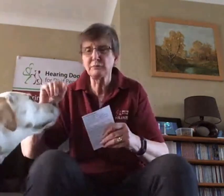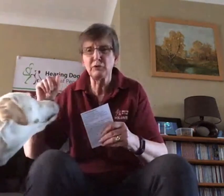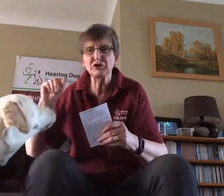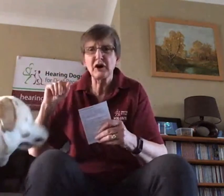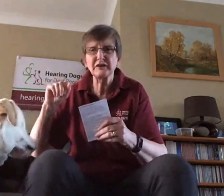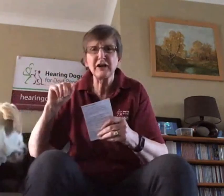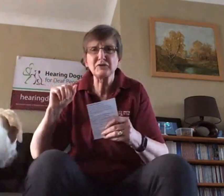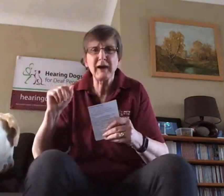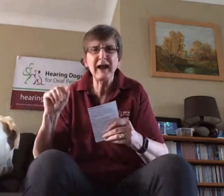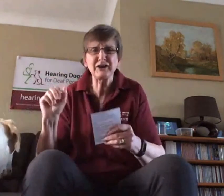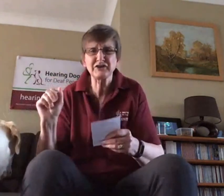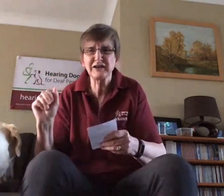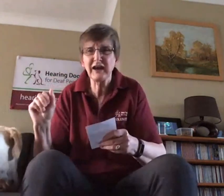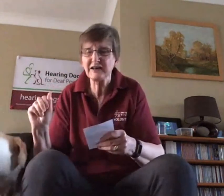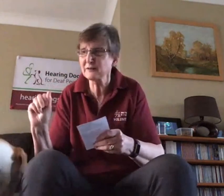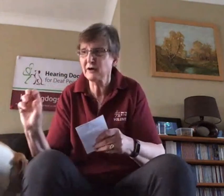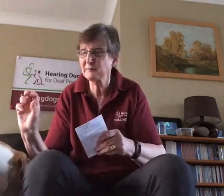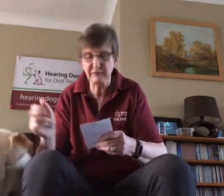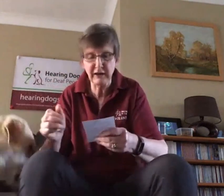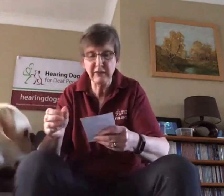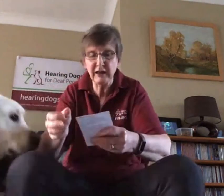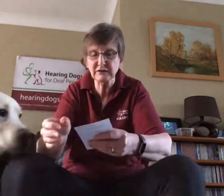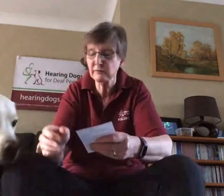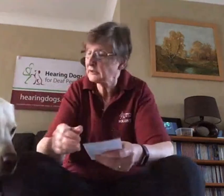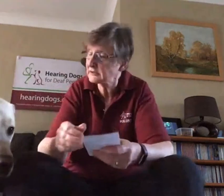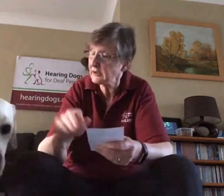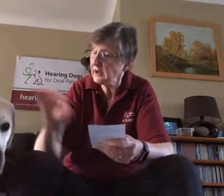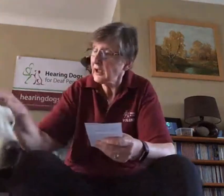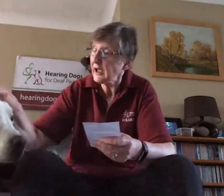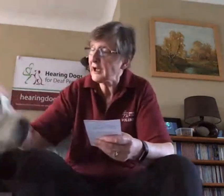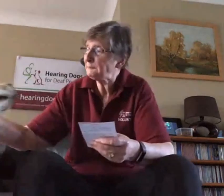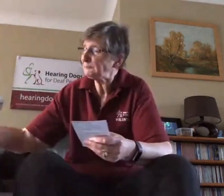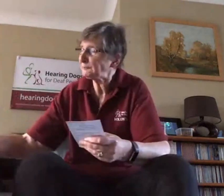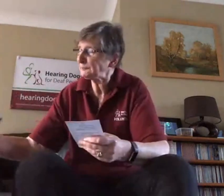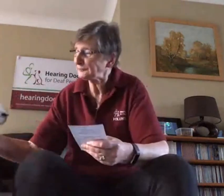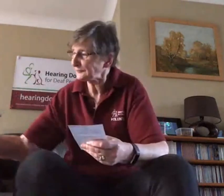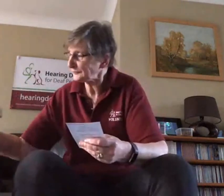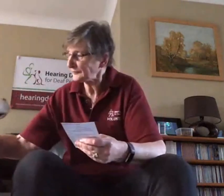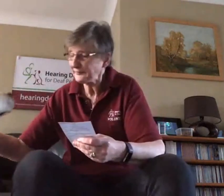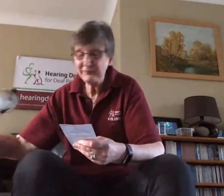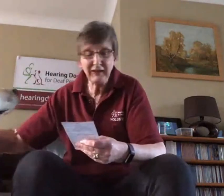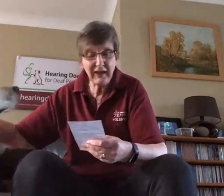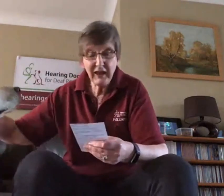trying to nudge my hand just in case there might be something in there to eat.